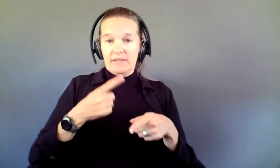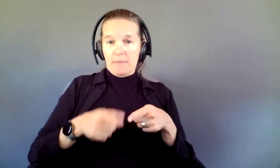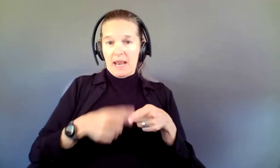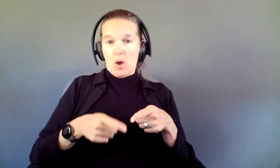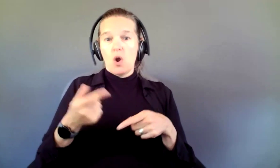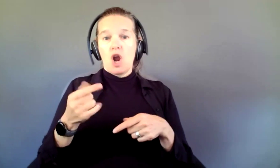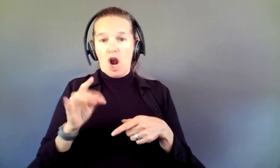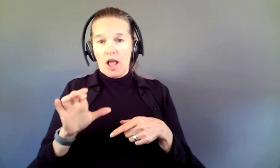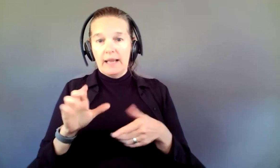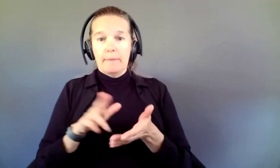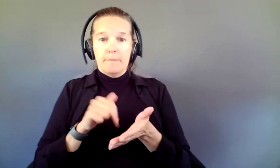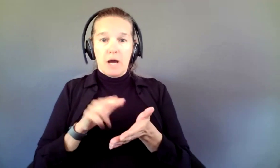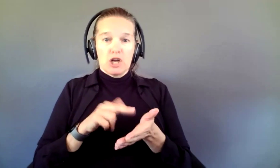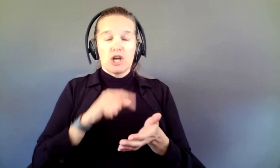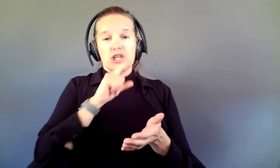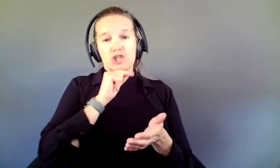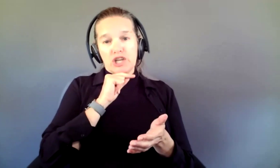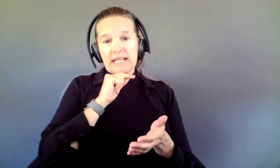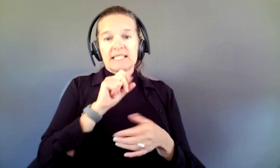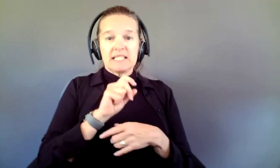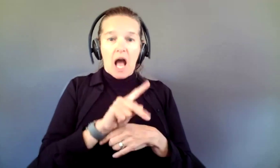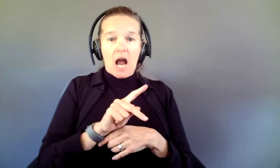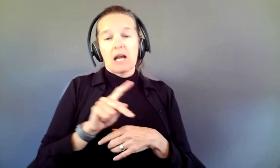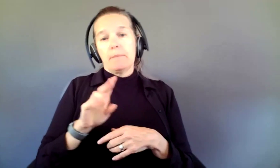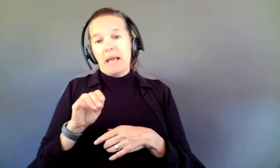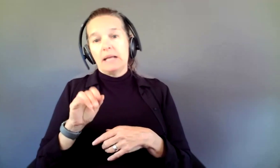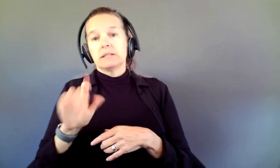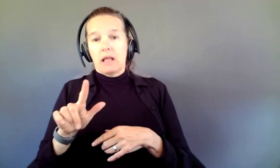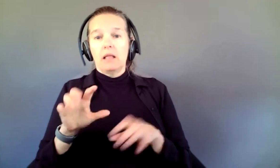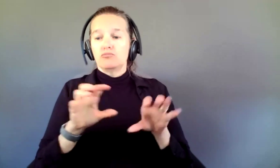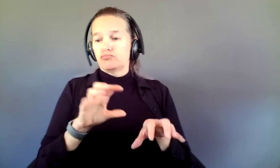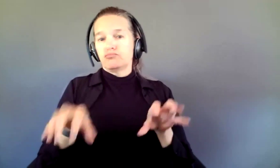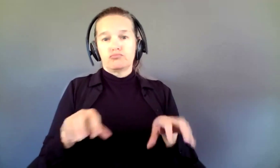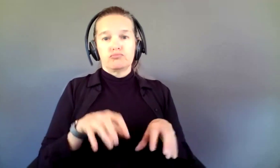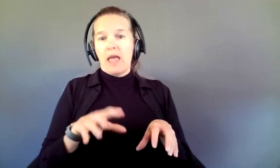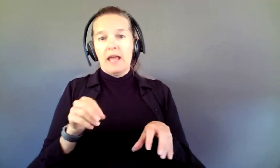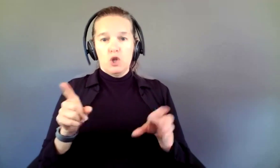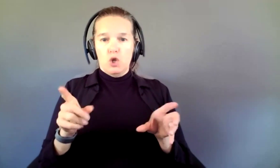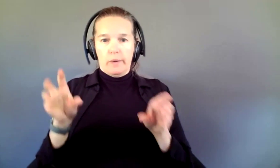butter, chicken stock, and basil assembled. You may have assembled them on Monday night.